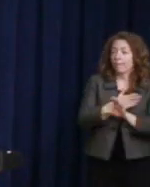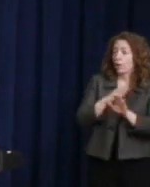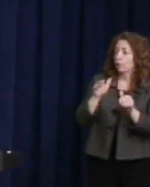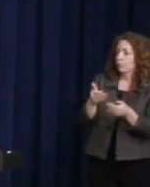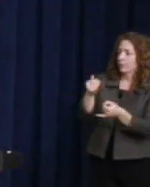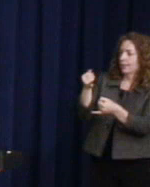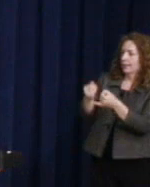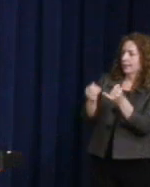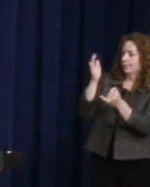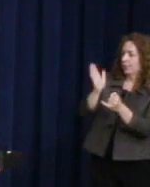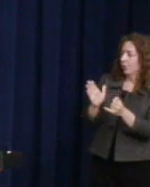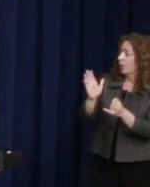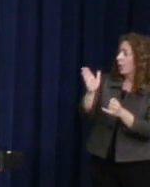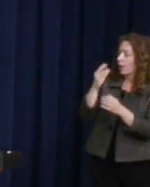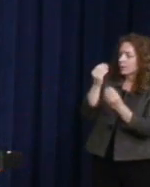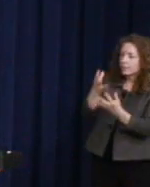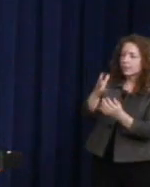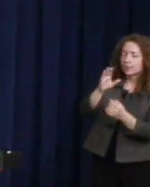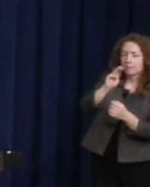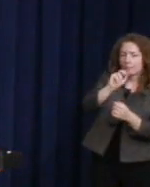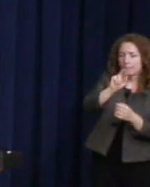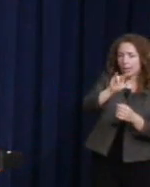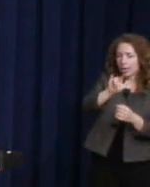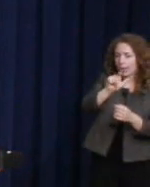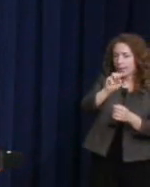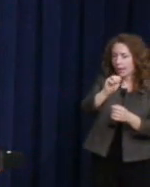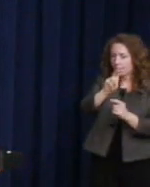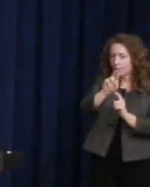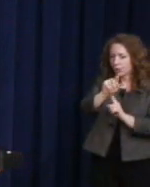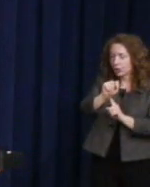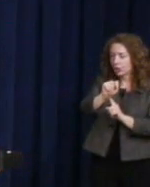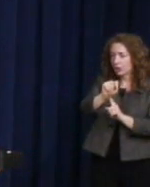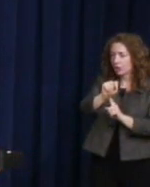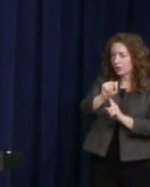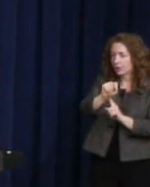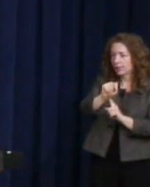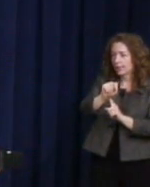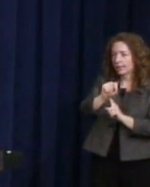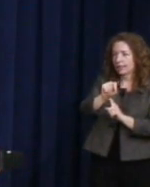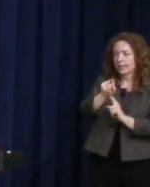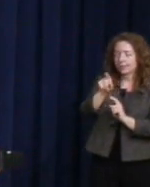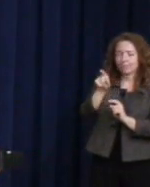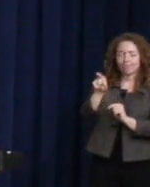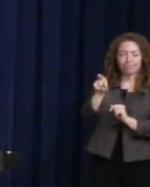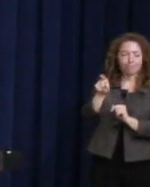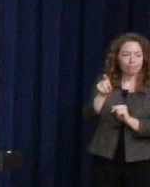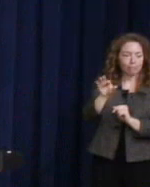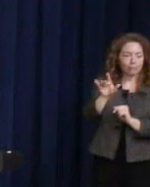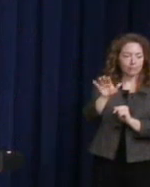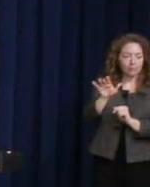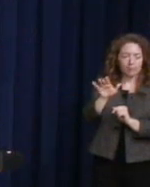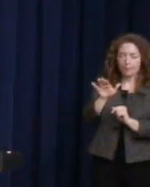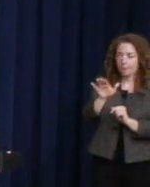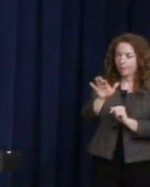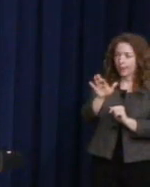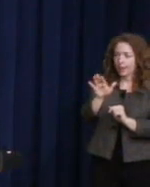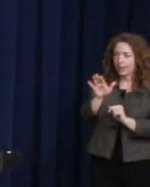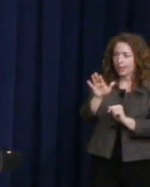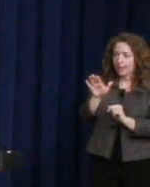speaker, let me just point out that Mary Lambert took I think a very long route to get here.